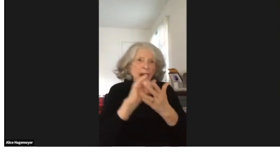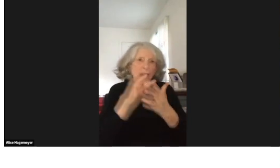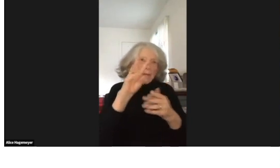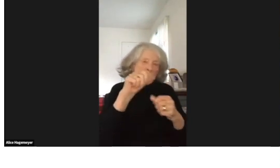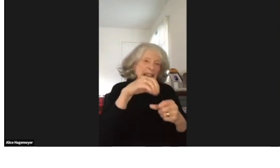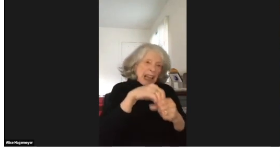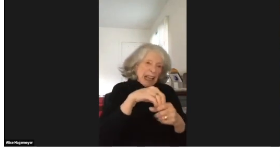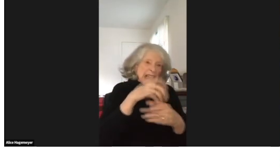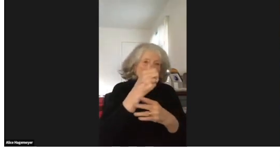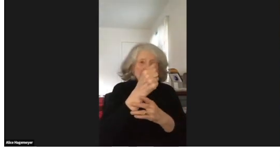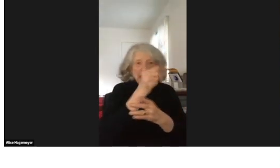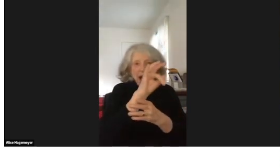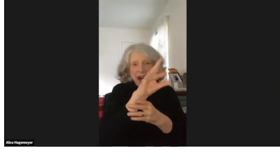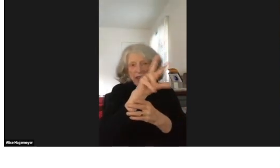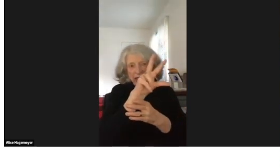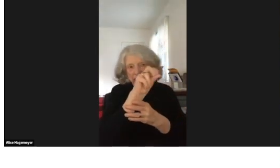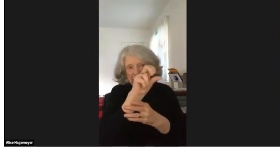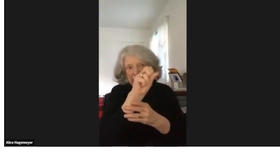And learning was tough at that time.